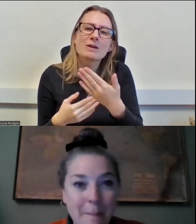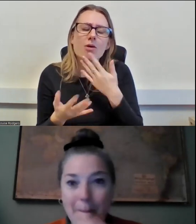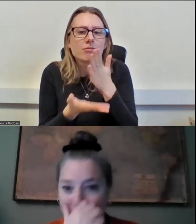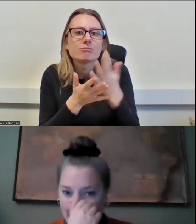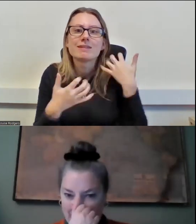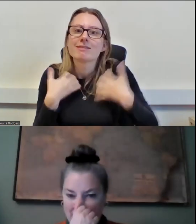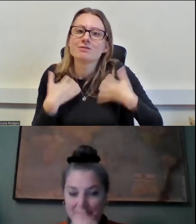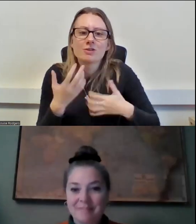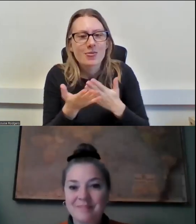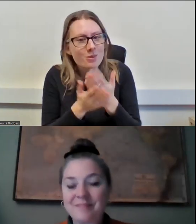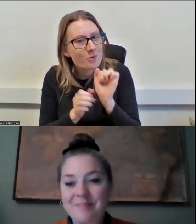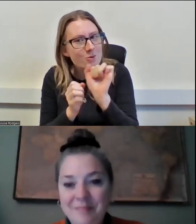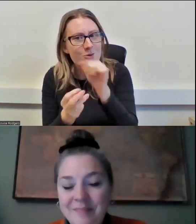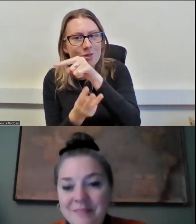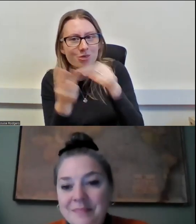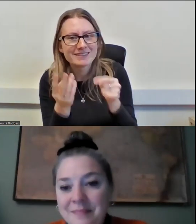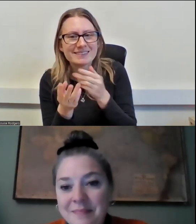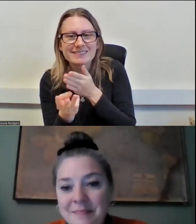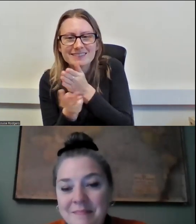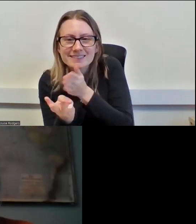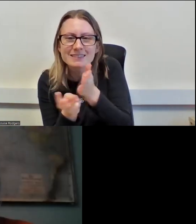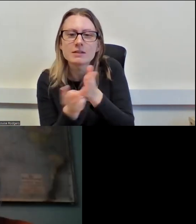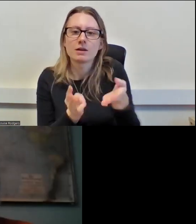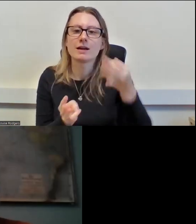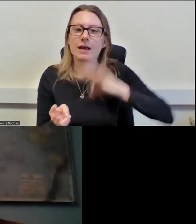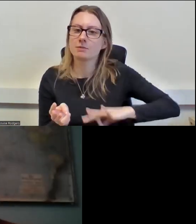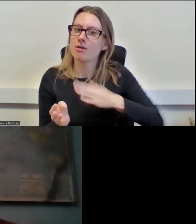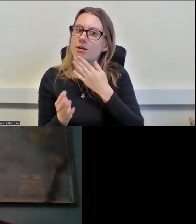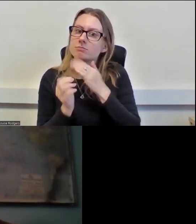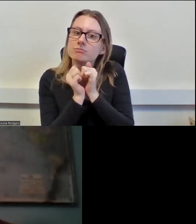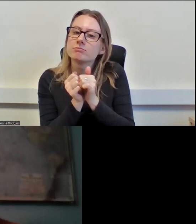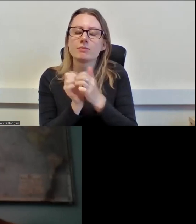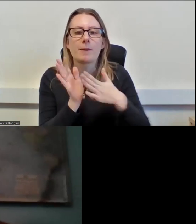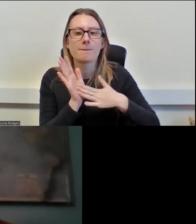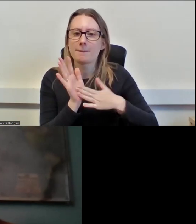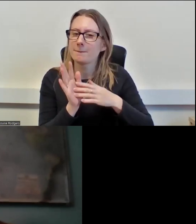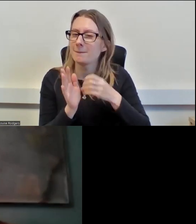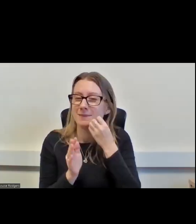three different types of capital and I thank my mum daily around her persistence around